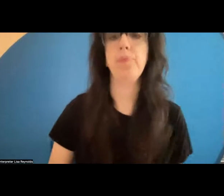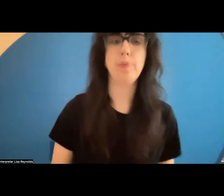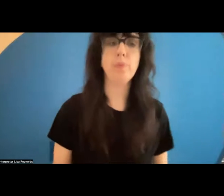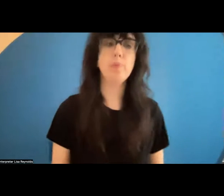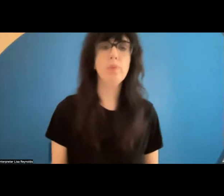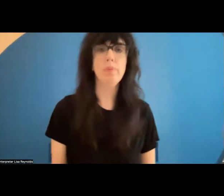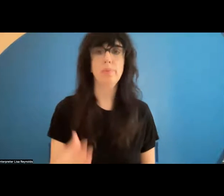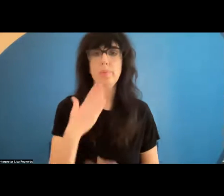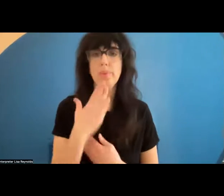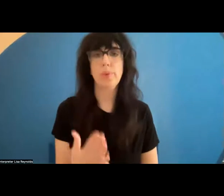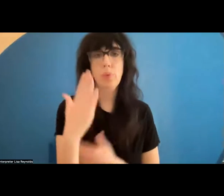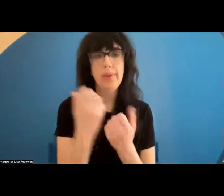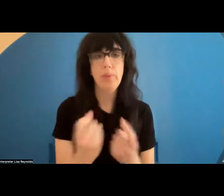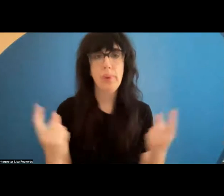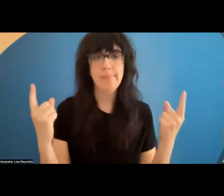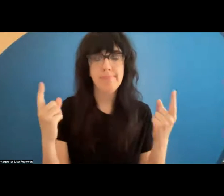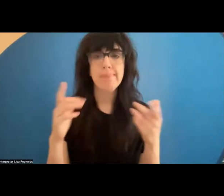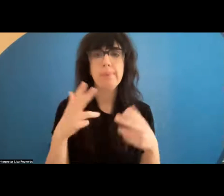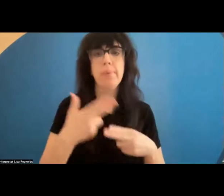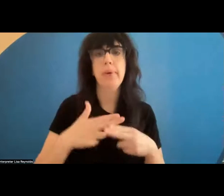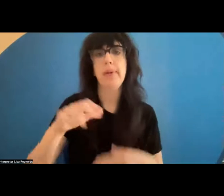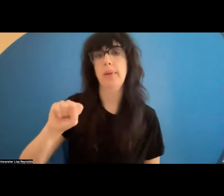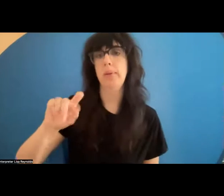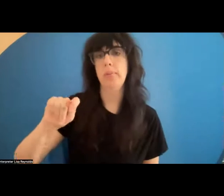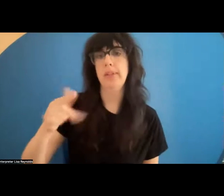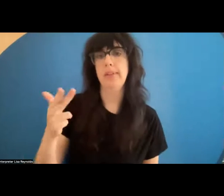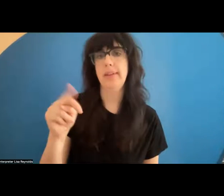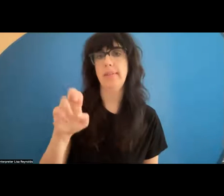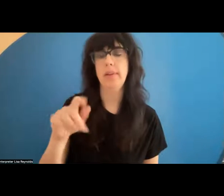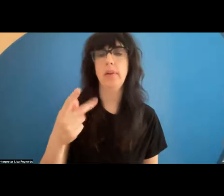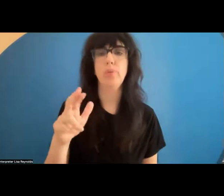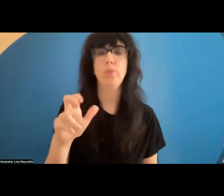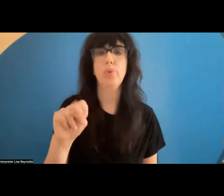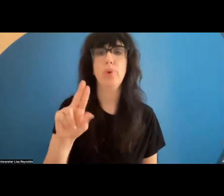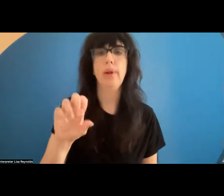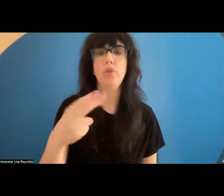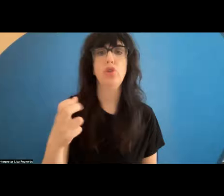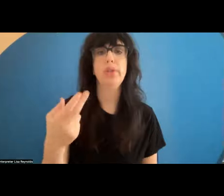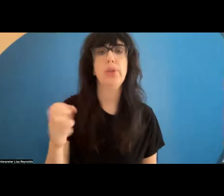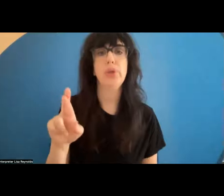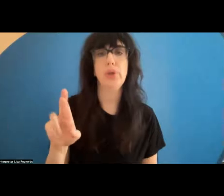Stephanie Rivas: Good morning, everyone! My name is Stephanie, pronouns she/her. I identify as a